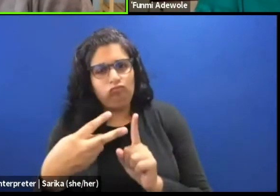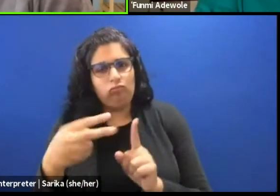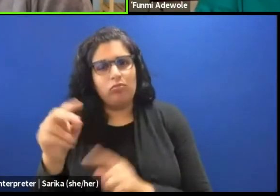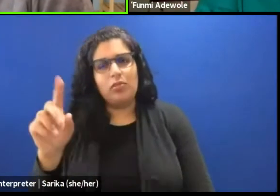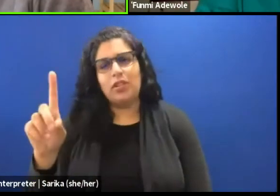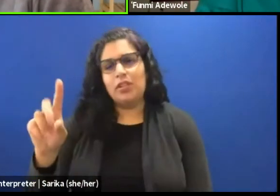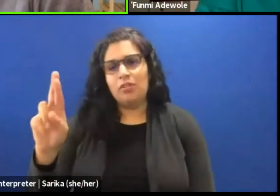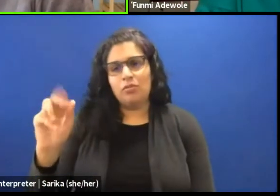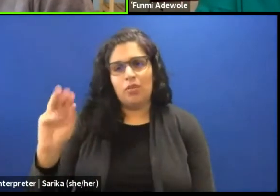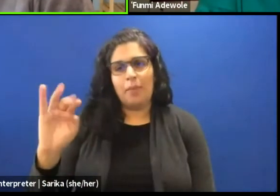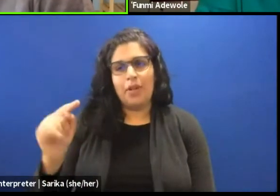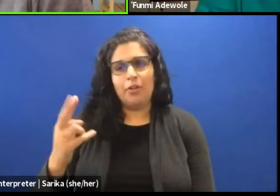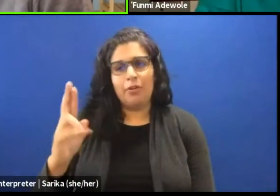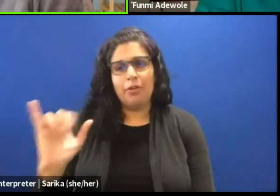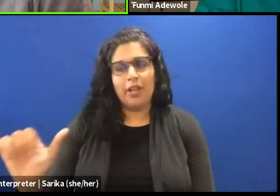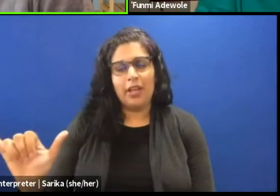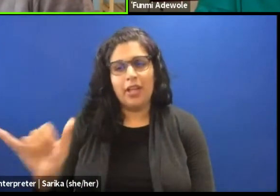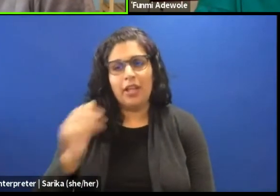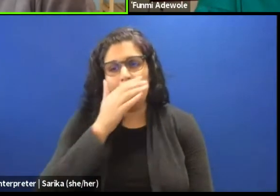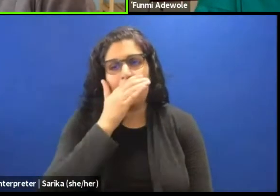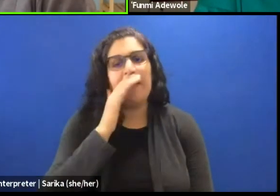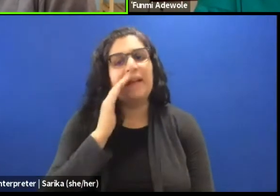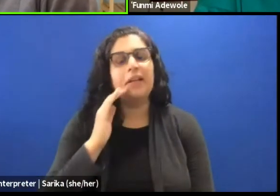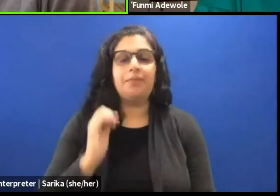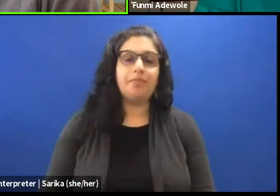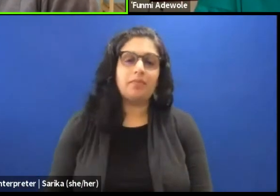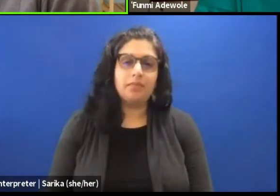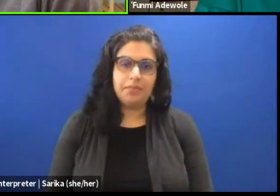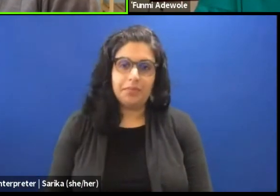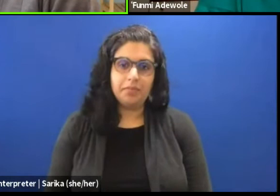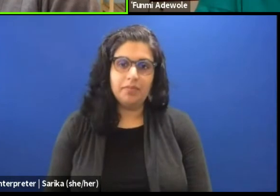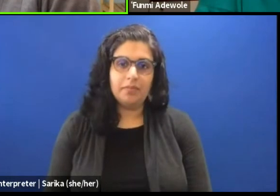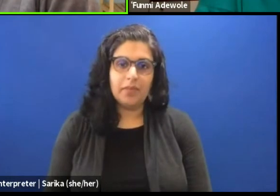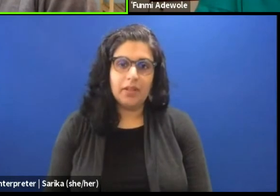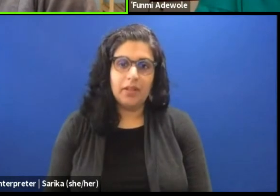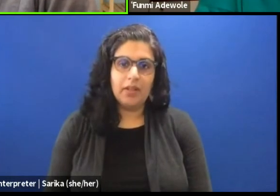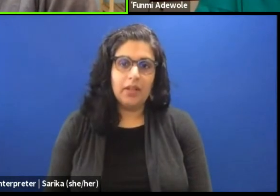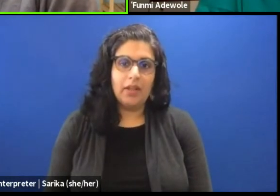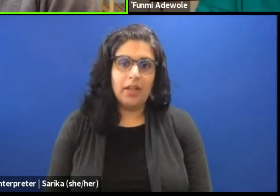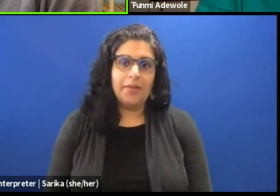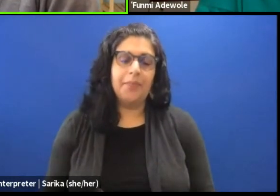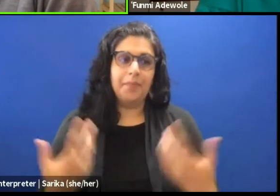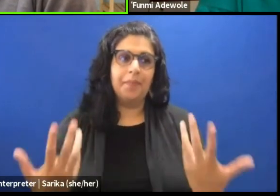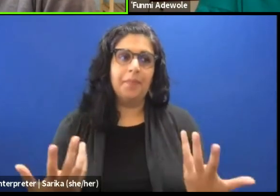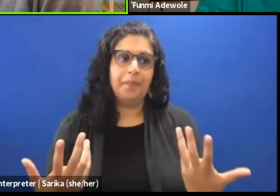where we are coming from this and our own background and all of that. But how I see dramaturgy is really as everything